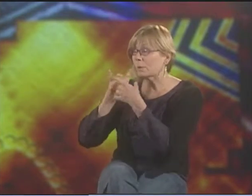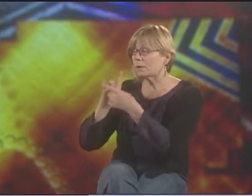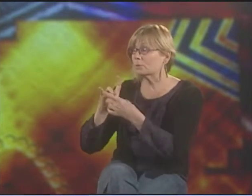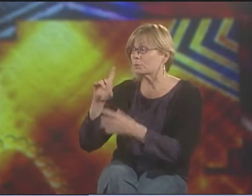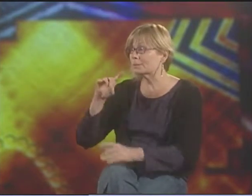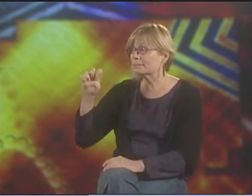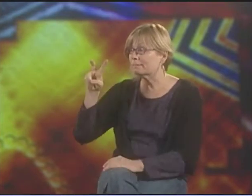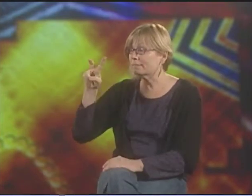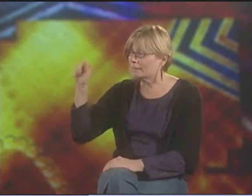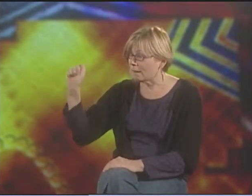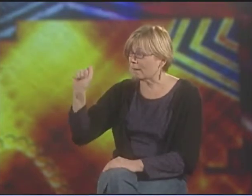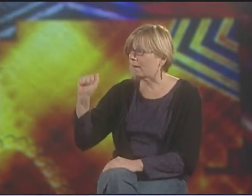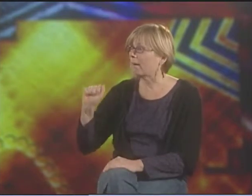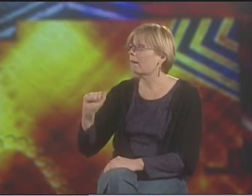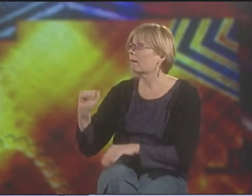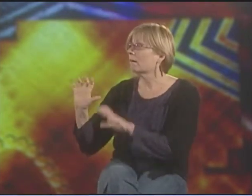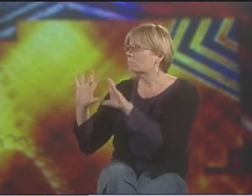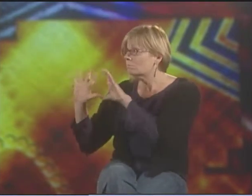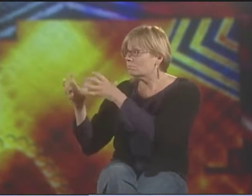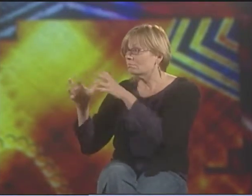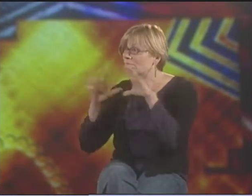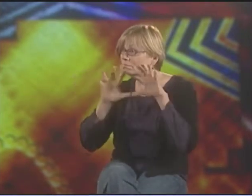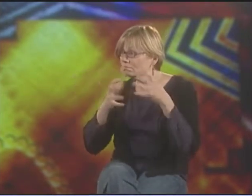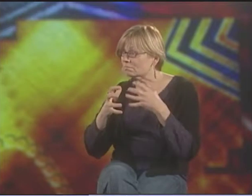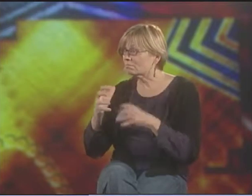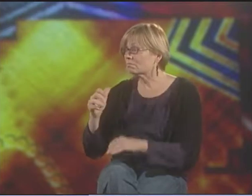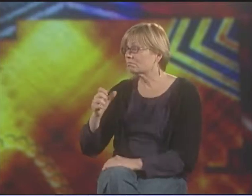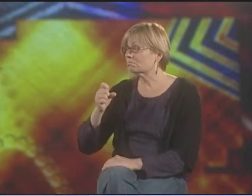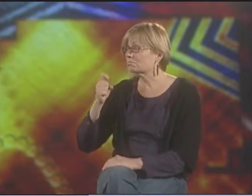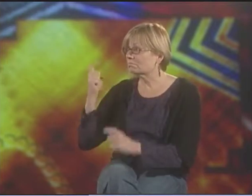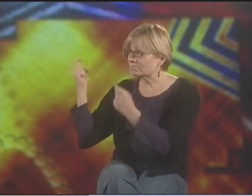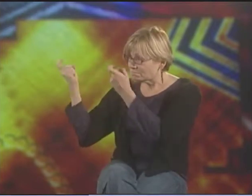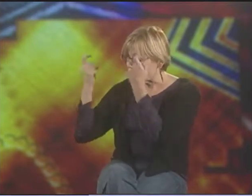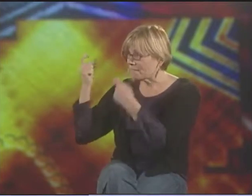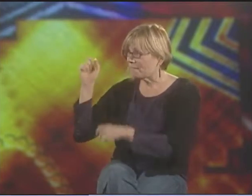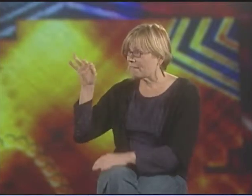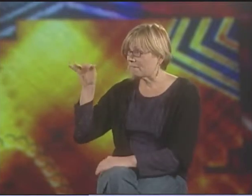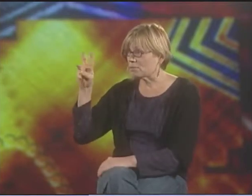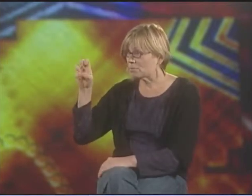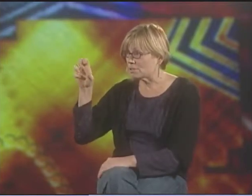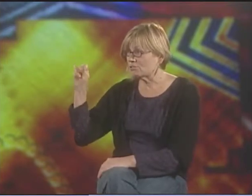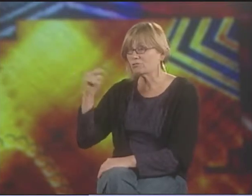WELL, PATTY'S WORK RELATED TO DE'VIA ARTWORK AND THOSE TWO CATEGORIES--